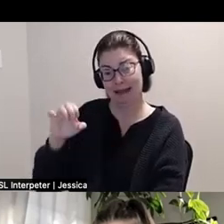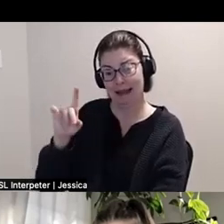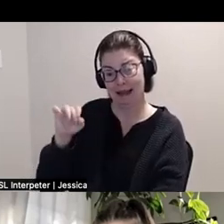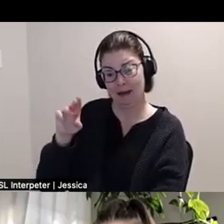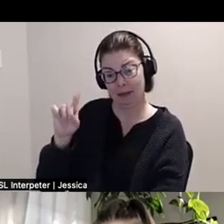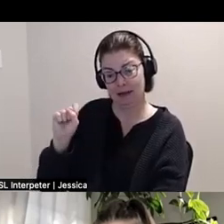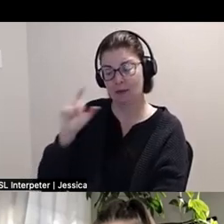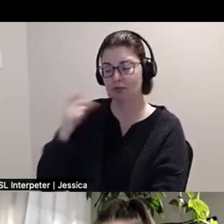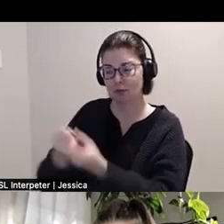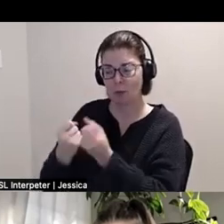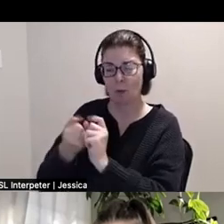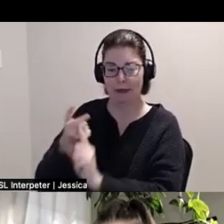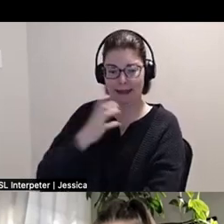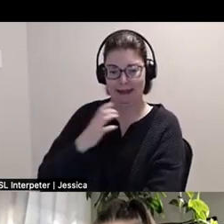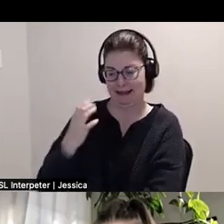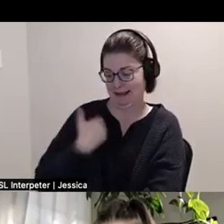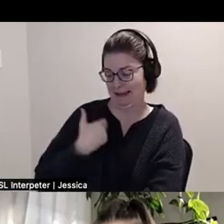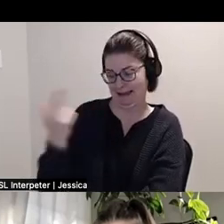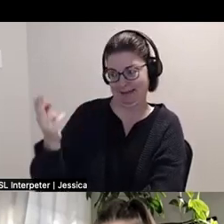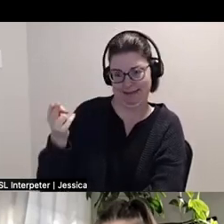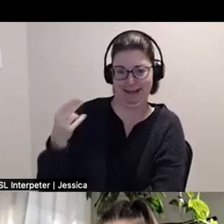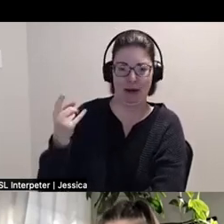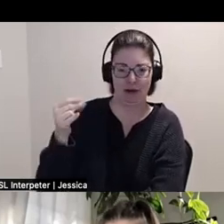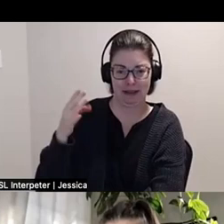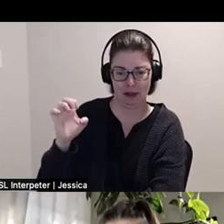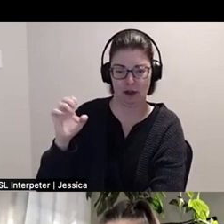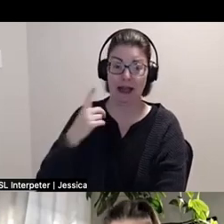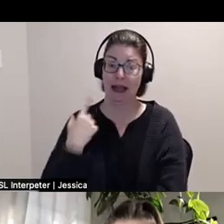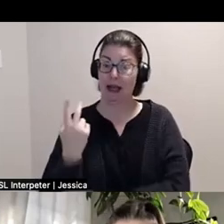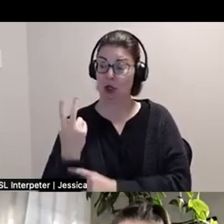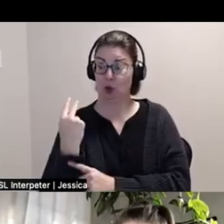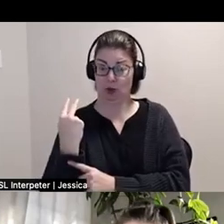and in 2021 they were Curatorial Fellow at the flattery Film Seminar,